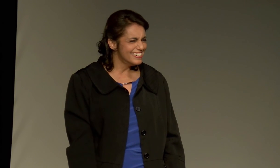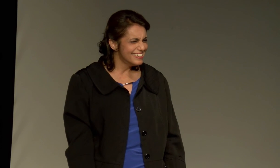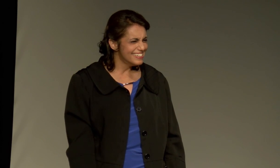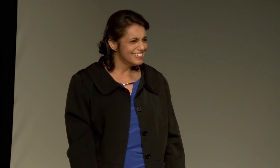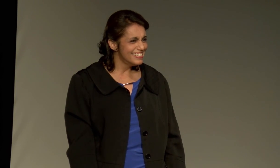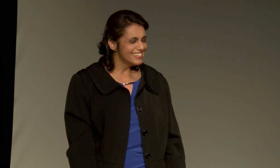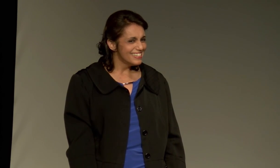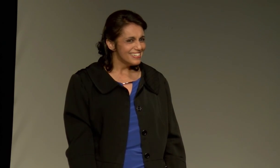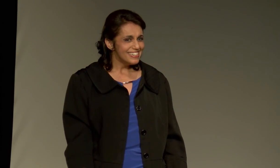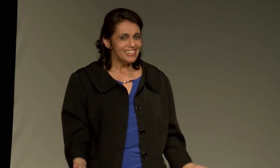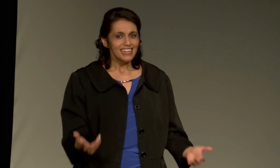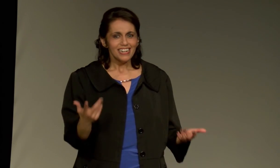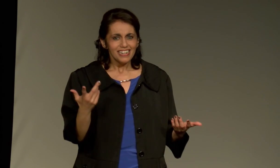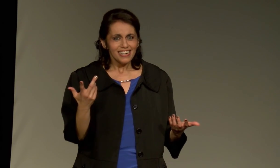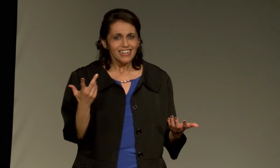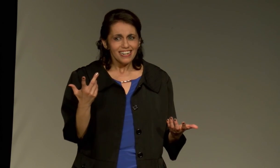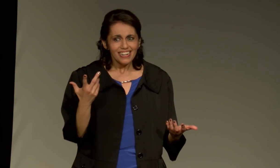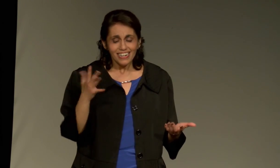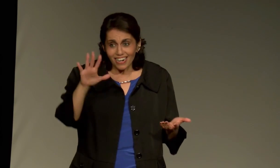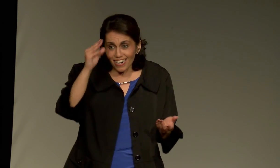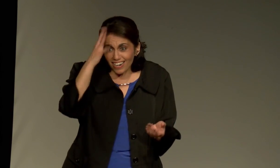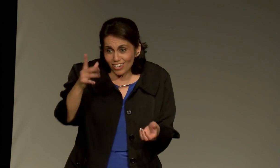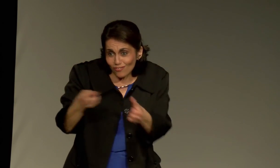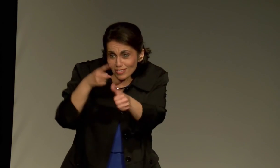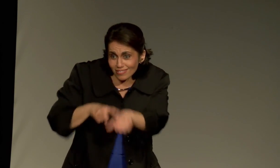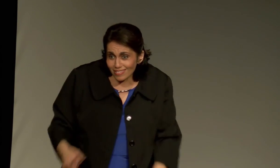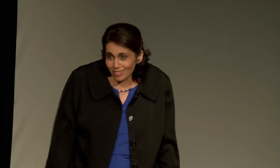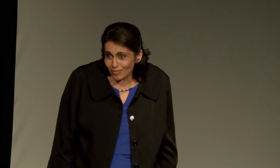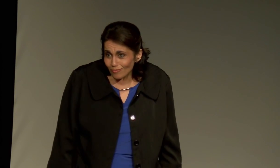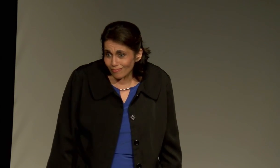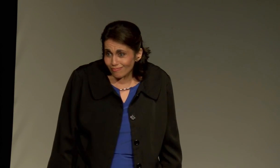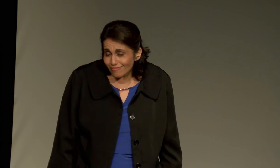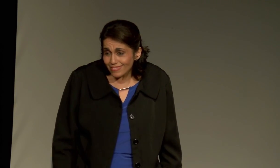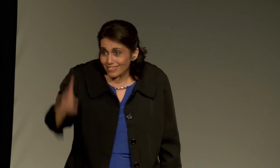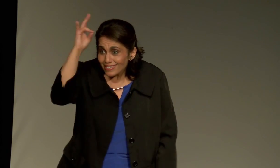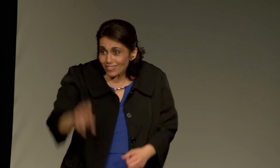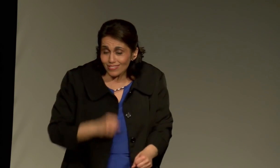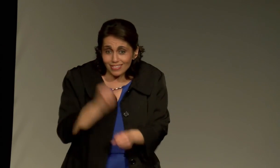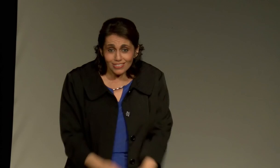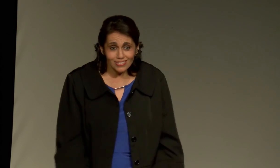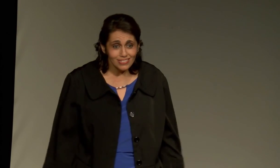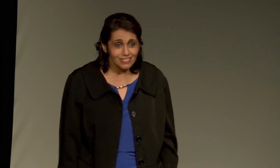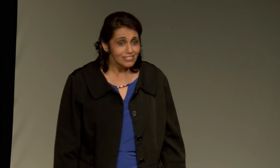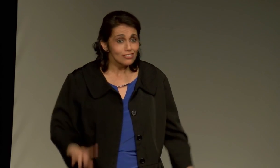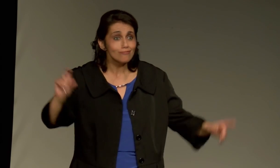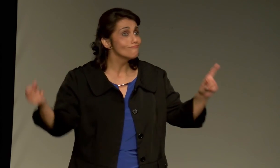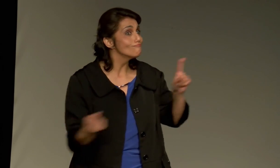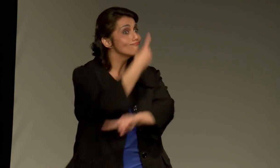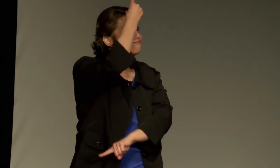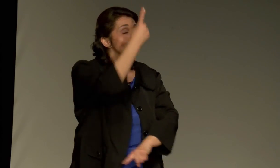I get hungry! That was the first time that had happened in seven years.